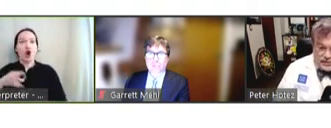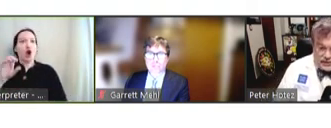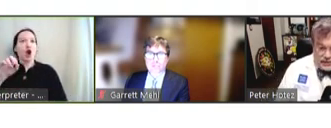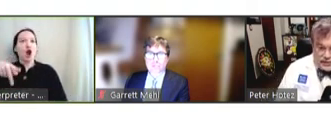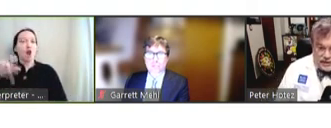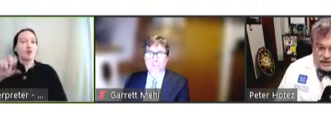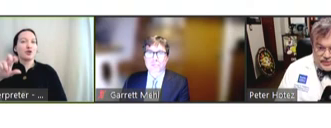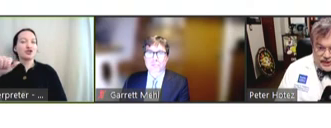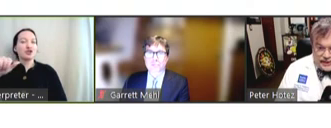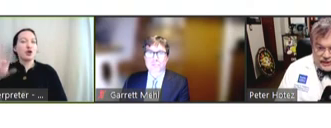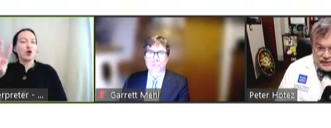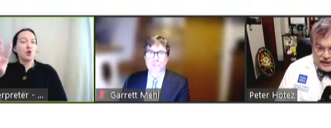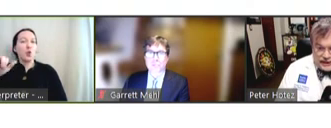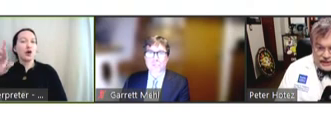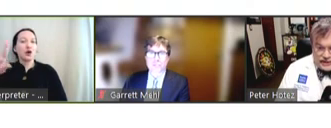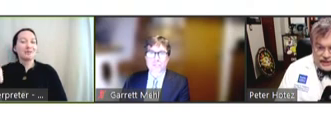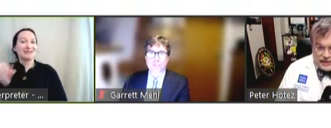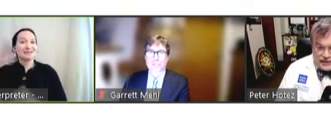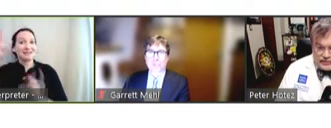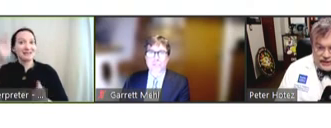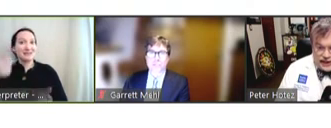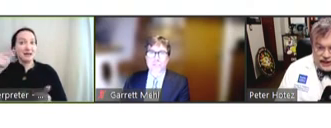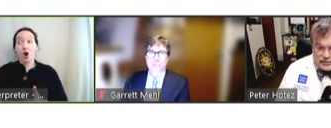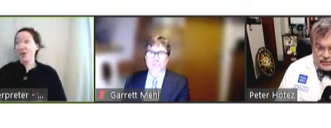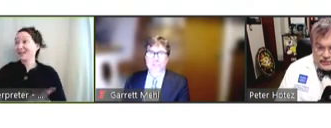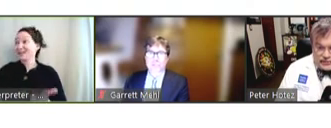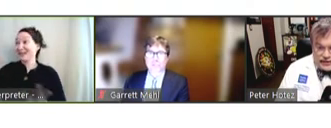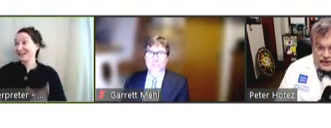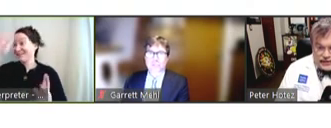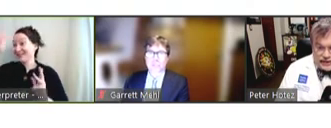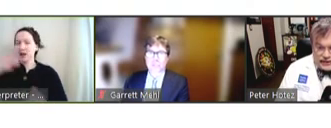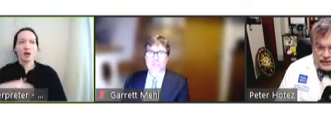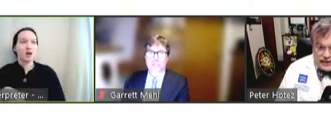because they wanted speed and innovation and we had an old-school vaccine.